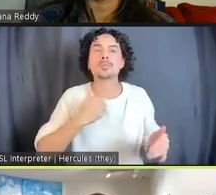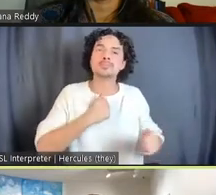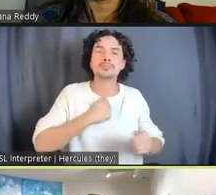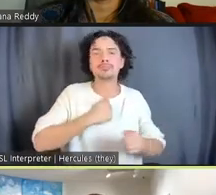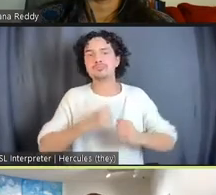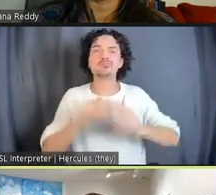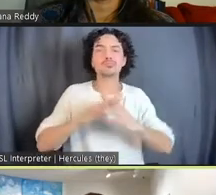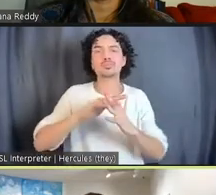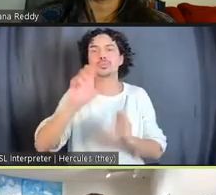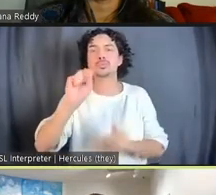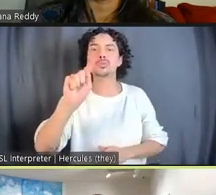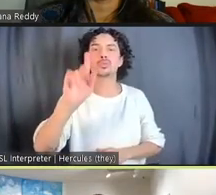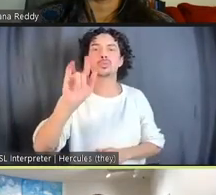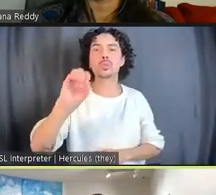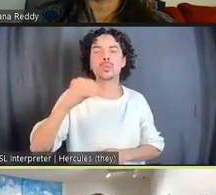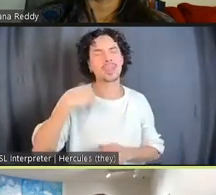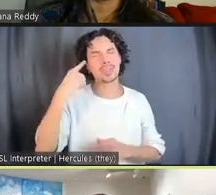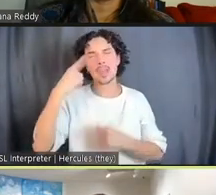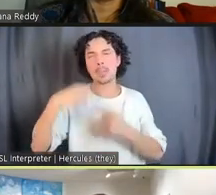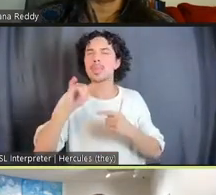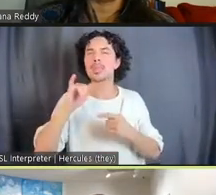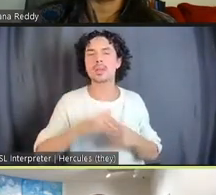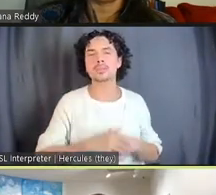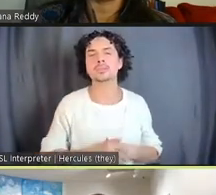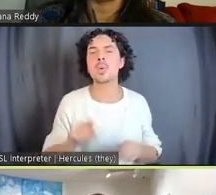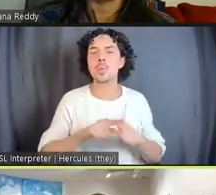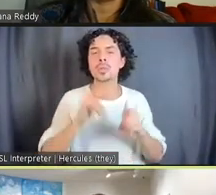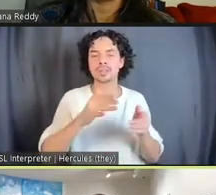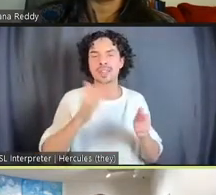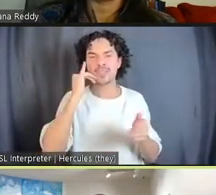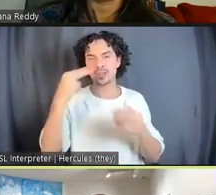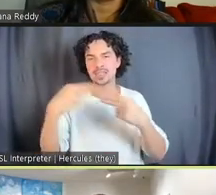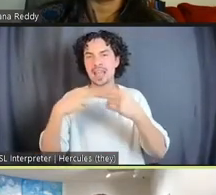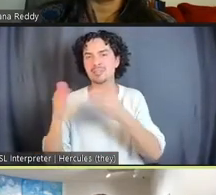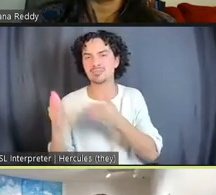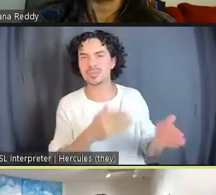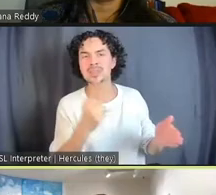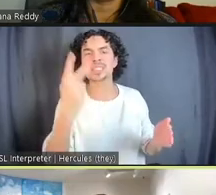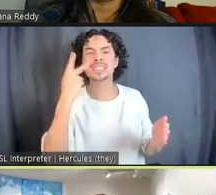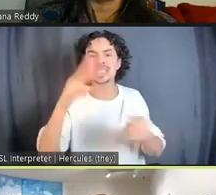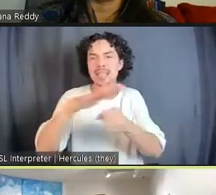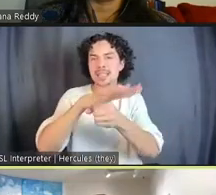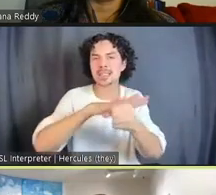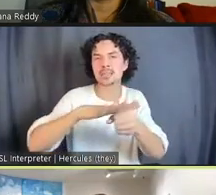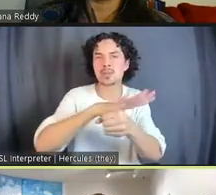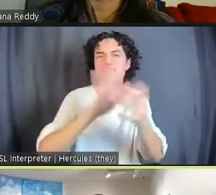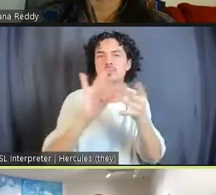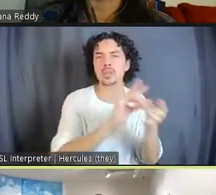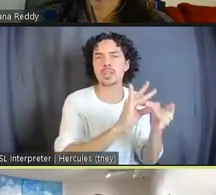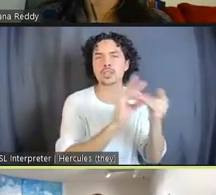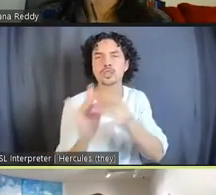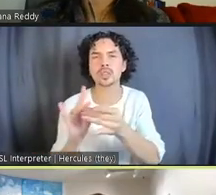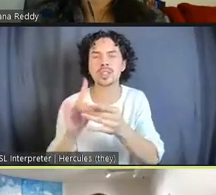about, if you go to the next slide, the kind of spatial relations and the intimate relations that gets structured through imprisonment, and I think that's